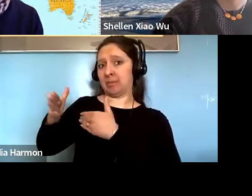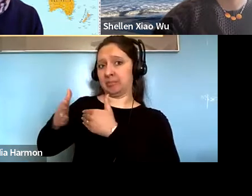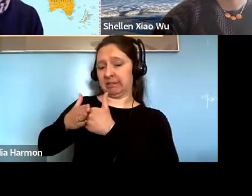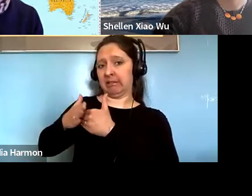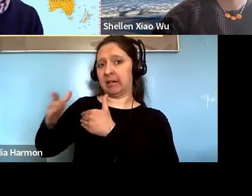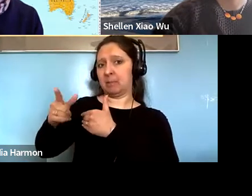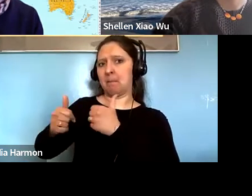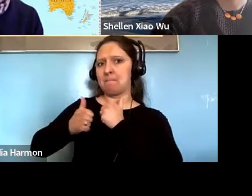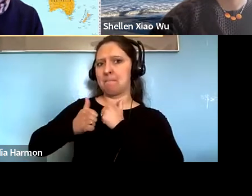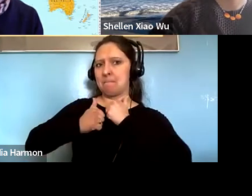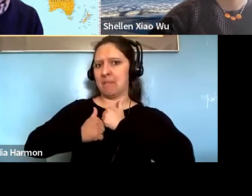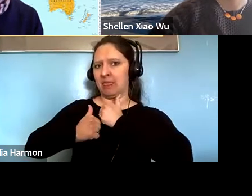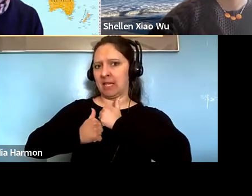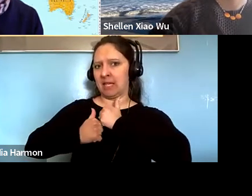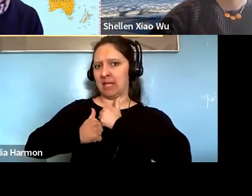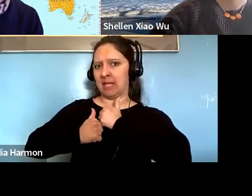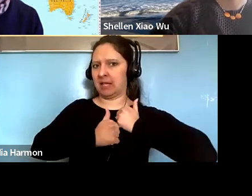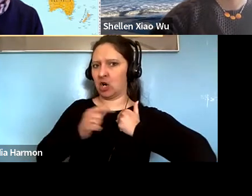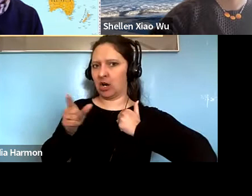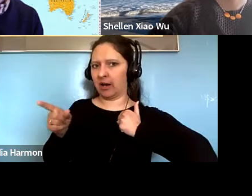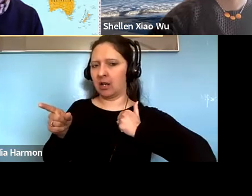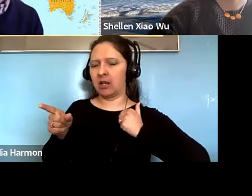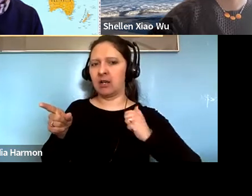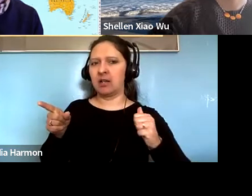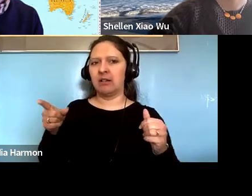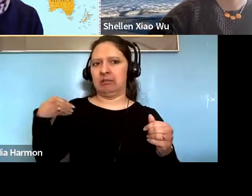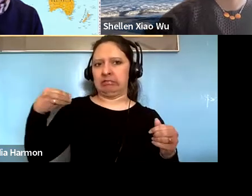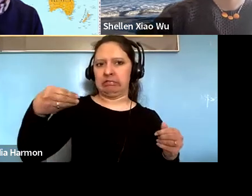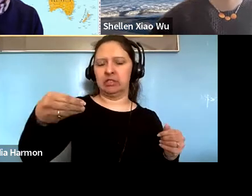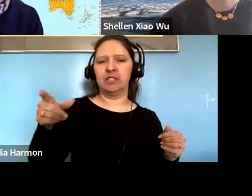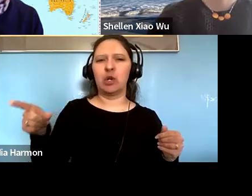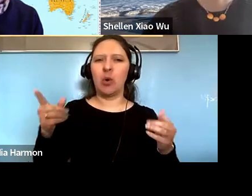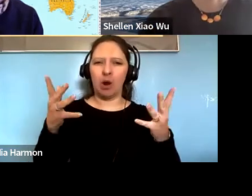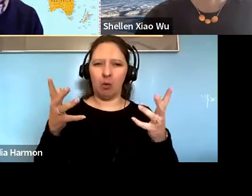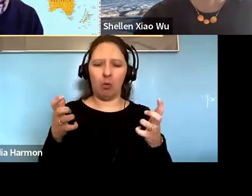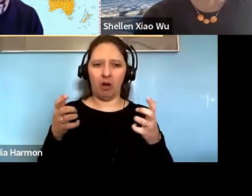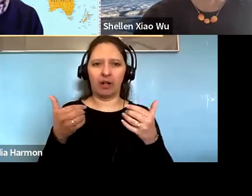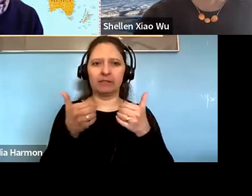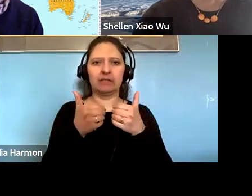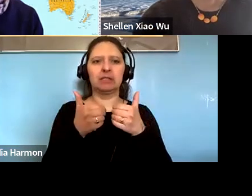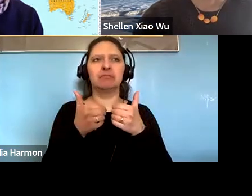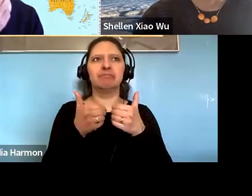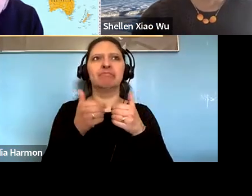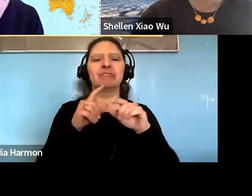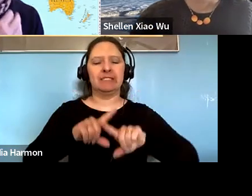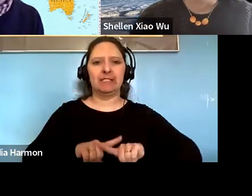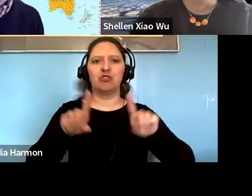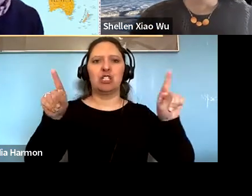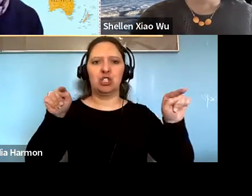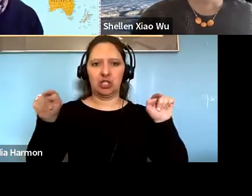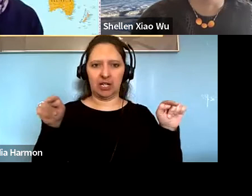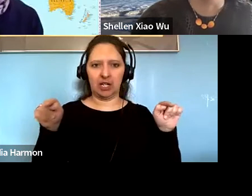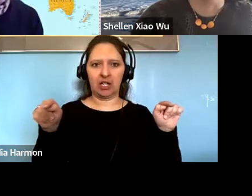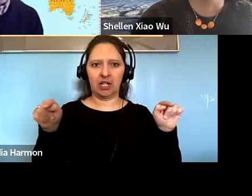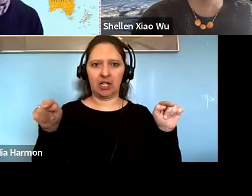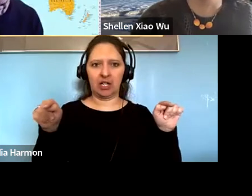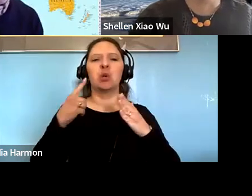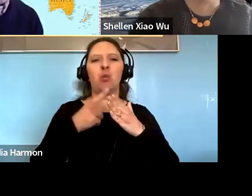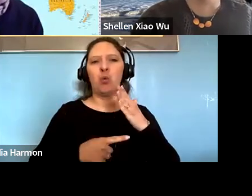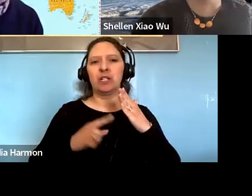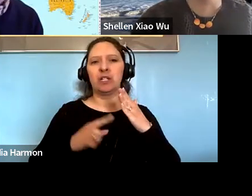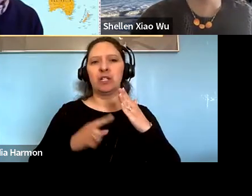Salvador Santino Regilme: If there is a way for me to actually i'd like to differentiate that kind of side to what is only available as open access document so in the book.